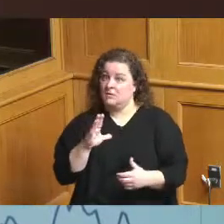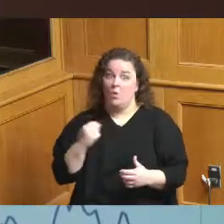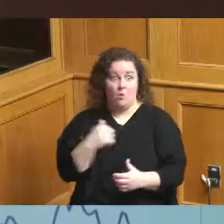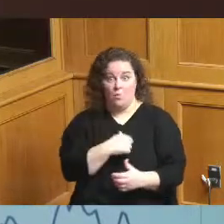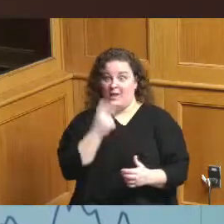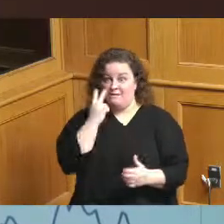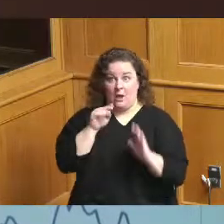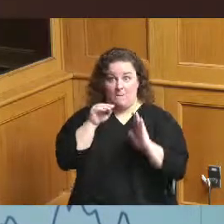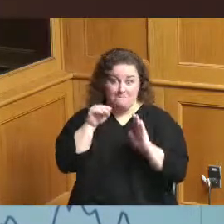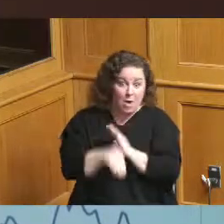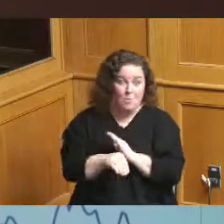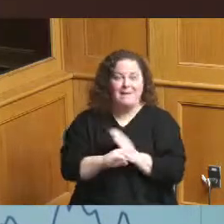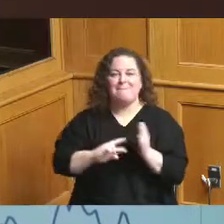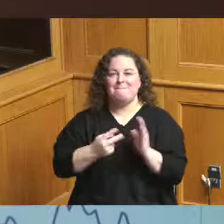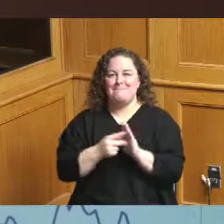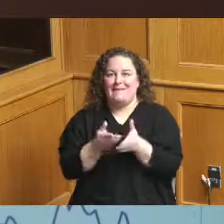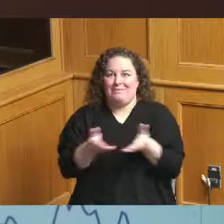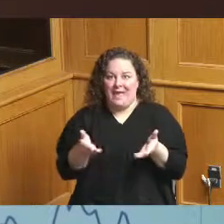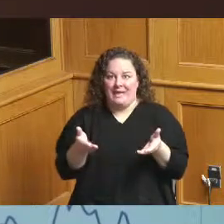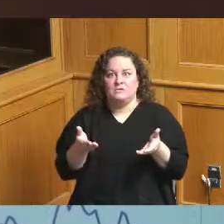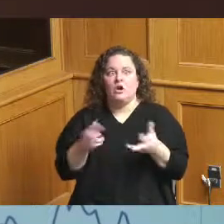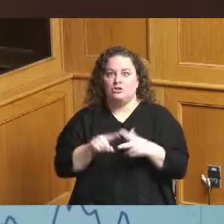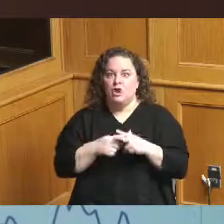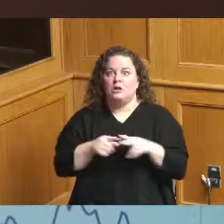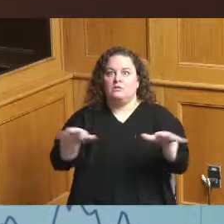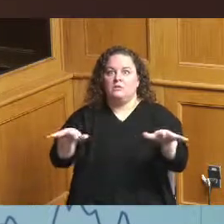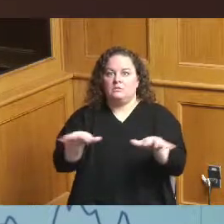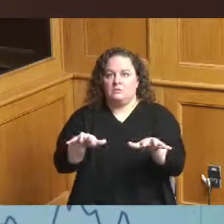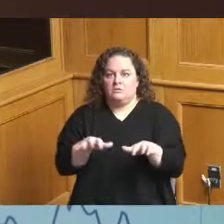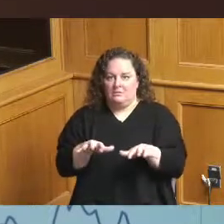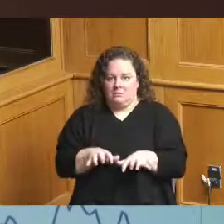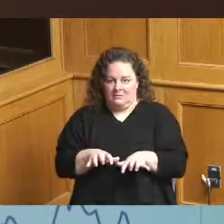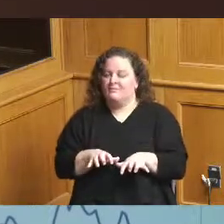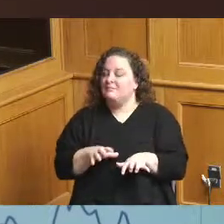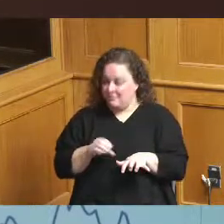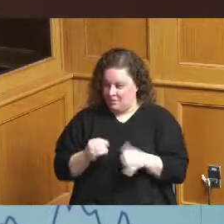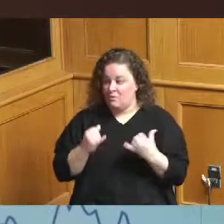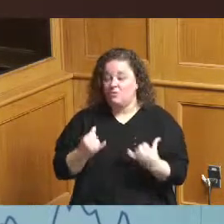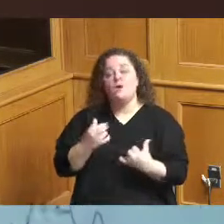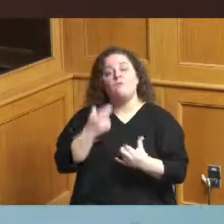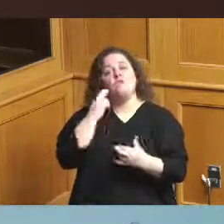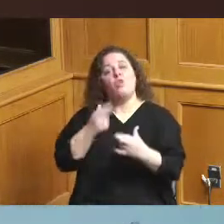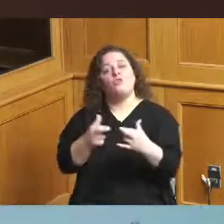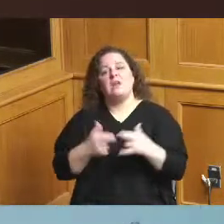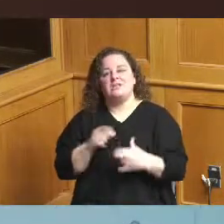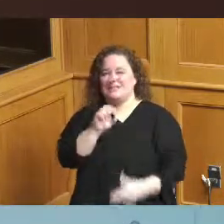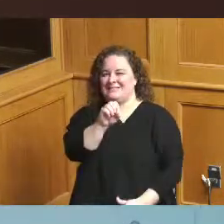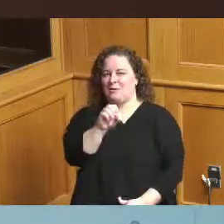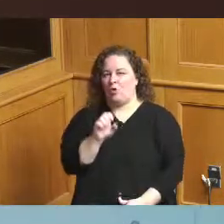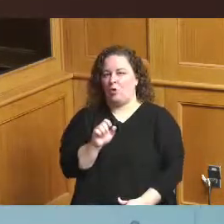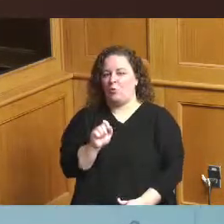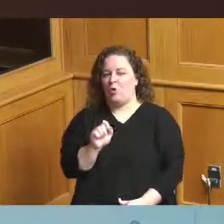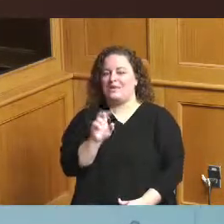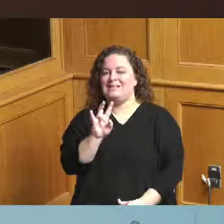that things are shrinking so that's good news for the region we're are at 0.77 percent positivity